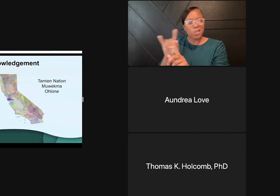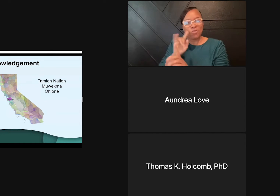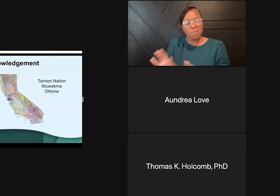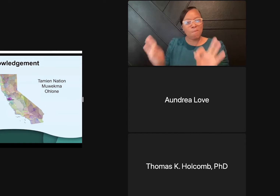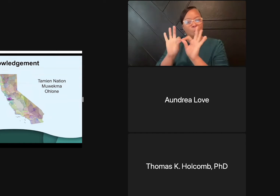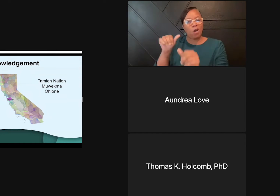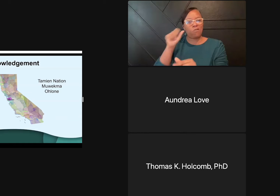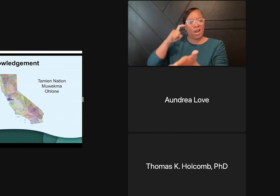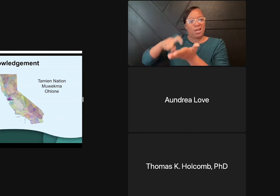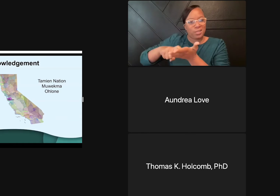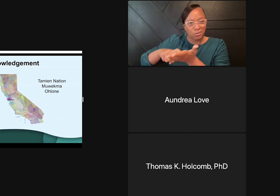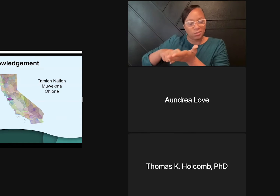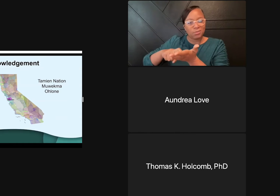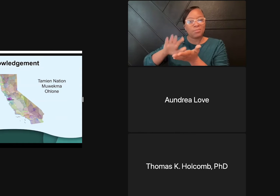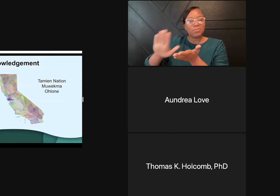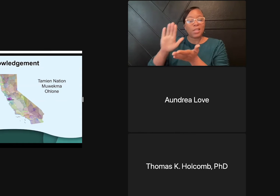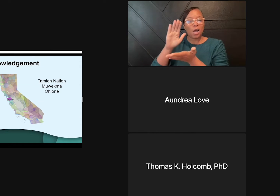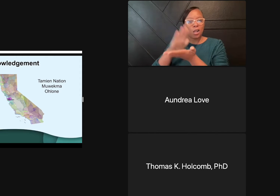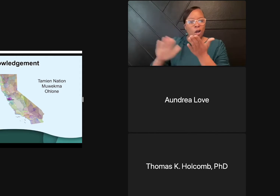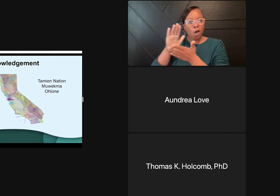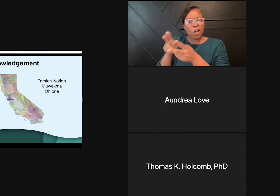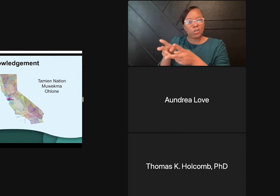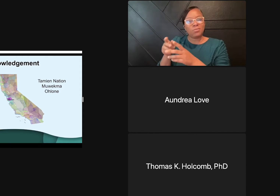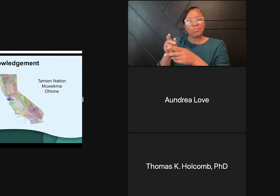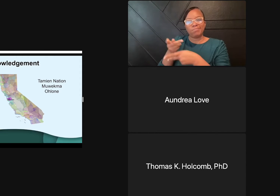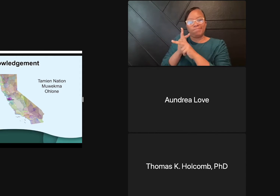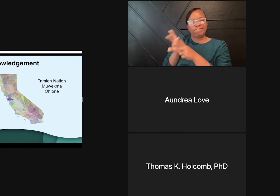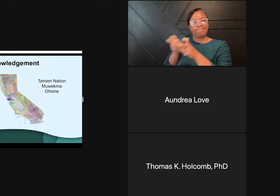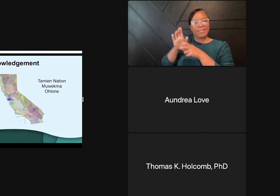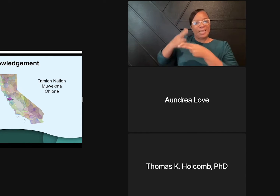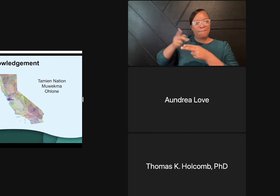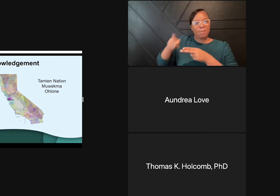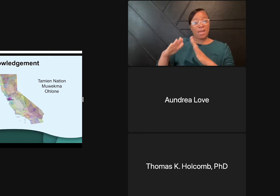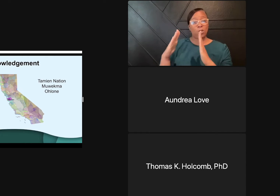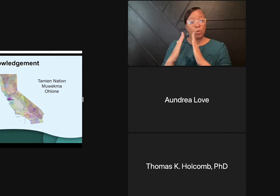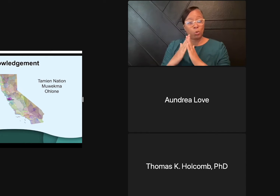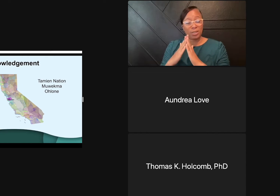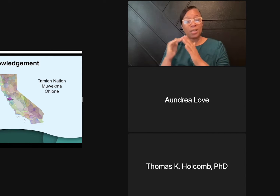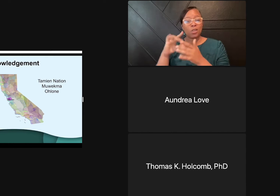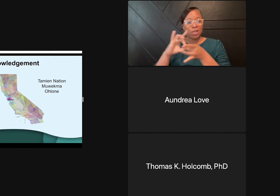Ohlone College is on Ohlone land in California.